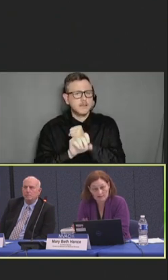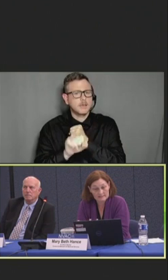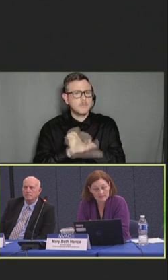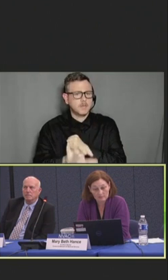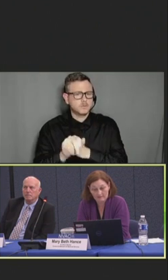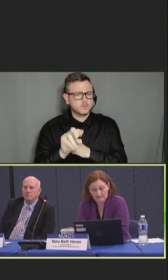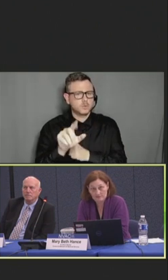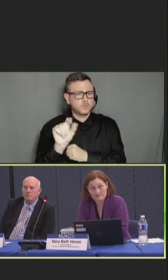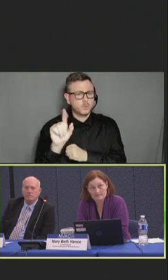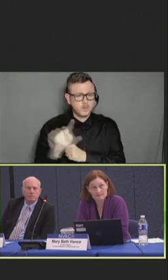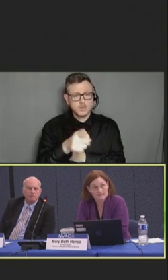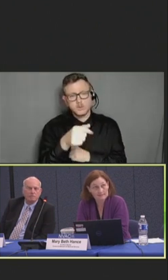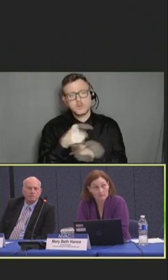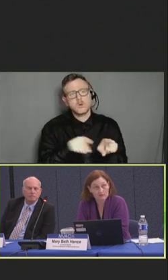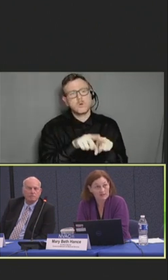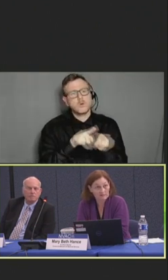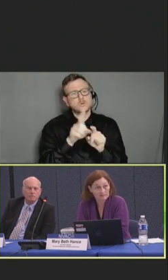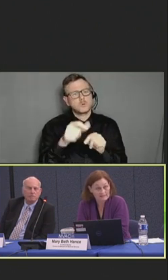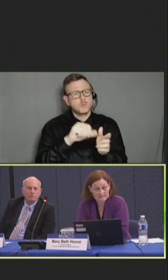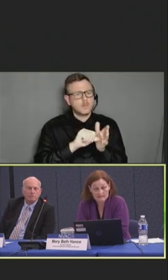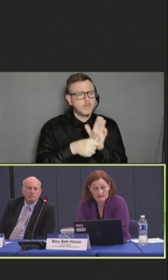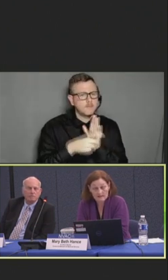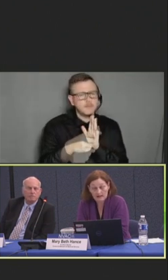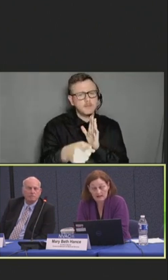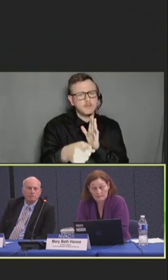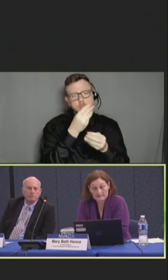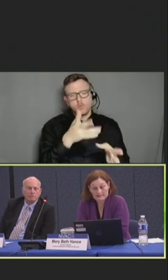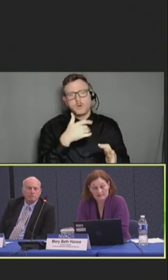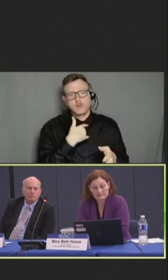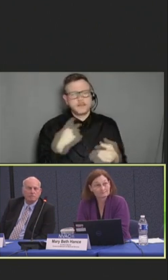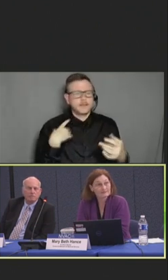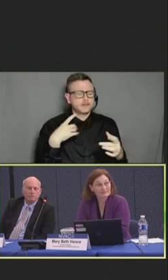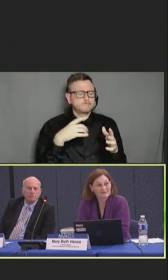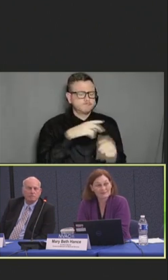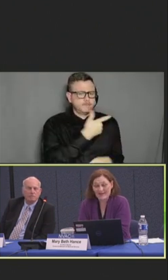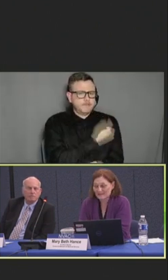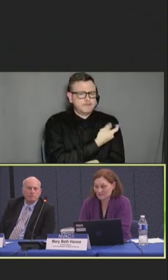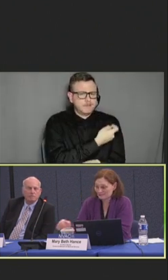other preventive services, like, well, child visits, et cetera. So, thank you.